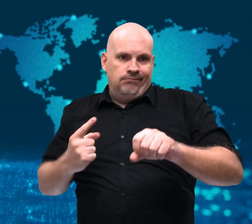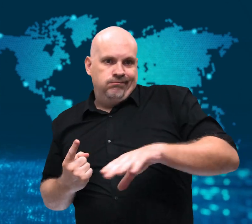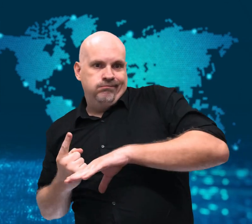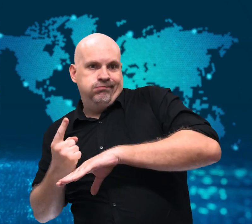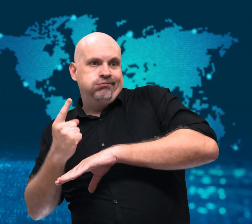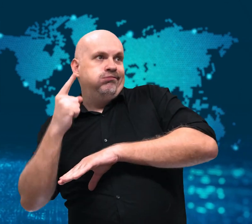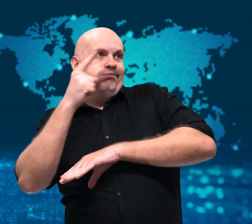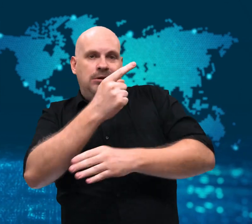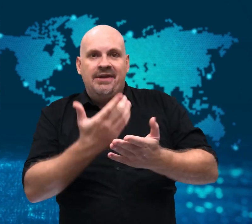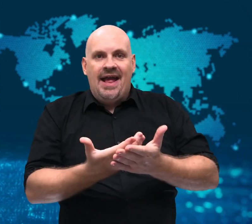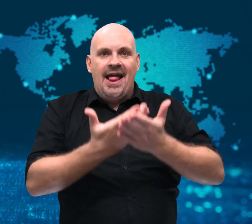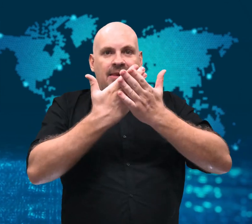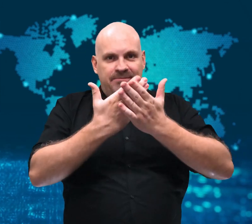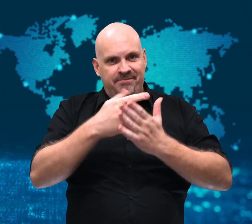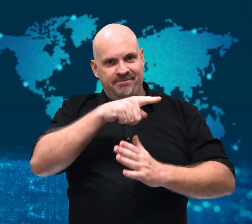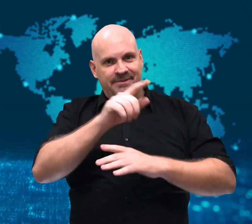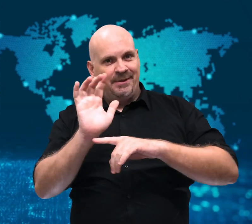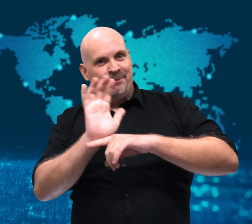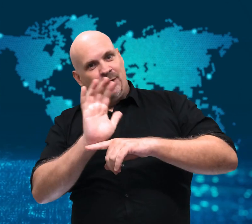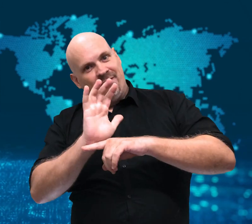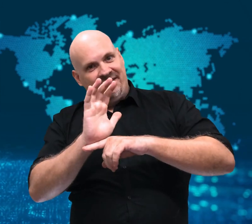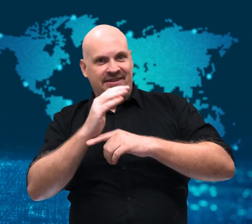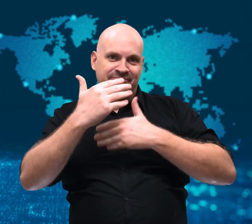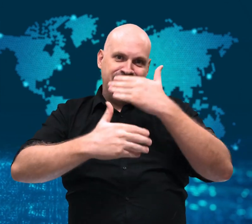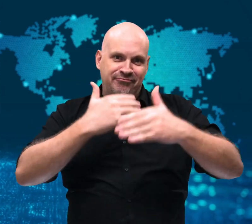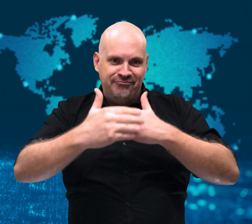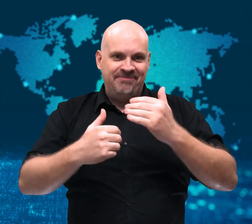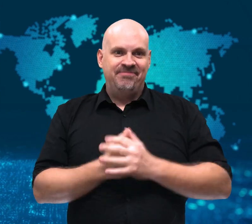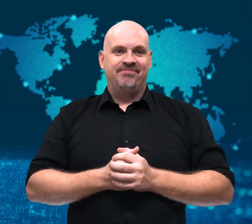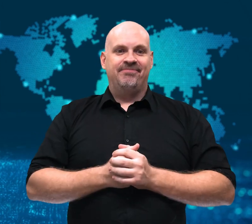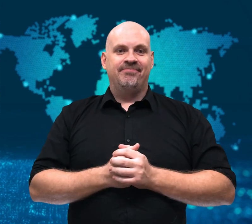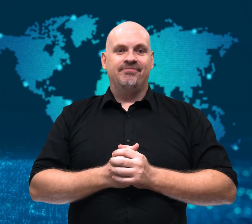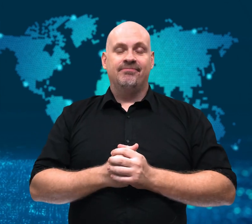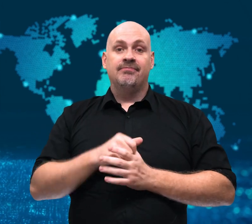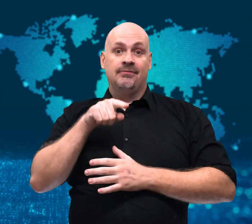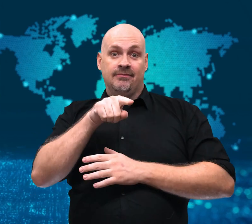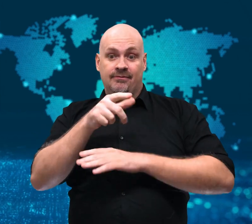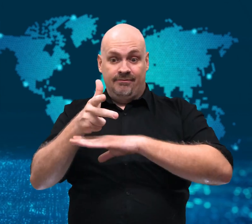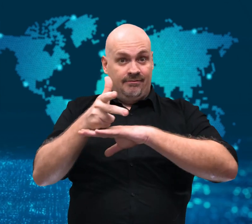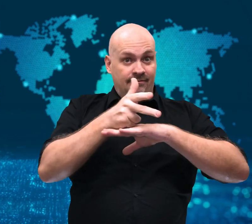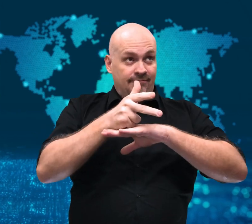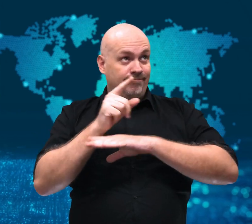suffering from a fatal heart condition.